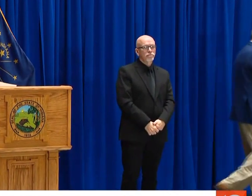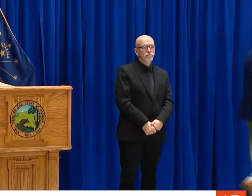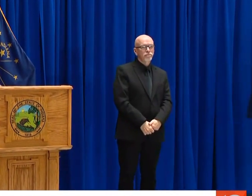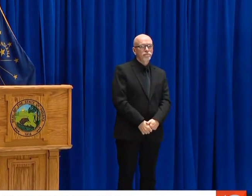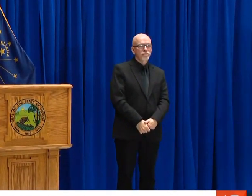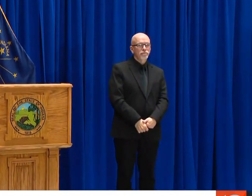AND HOW YOU CAN UPDATE US ON